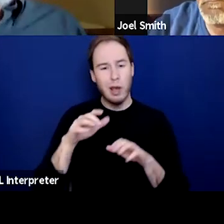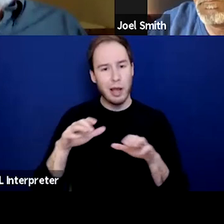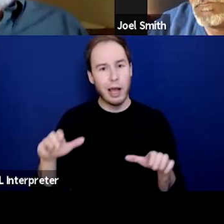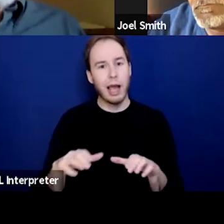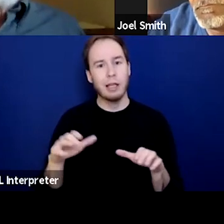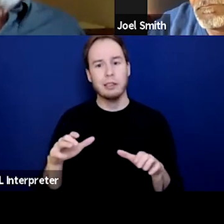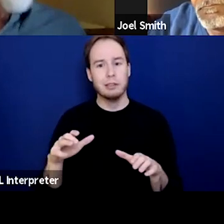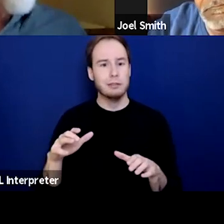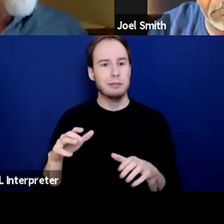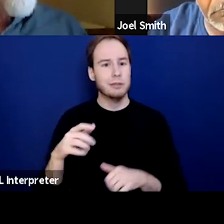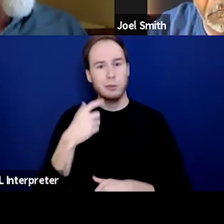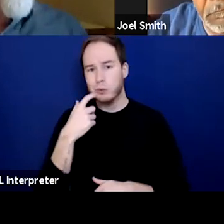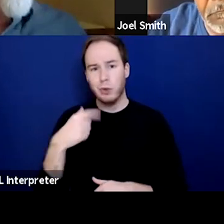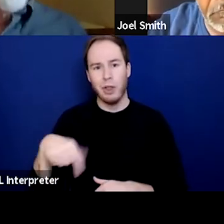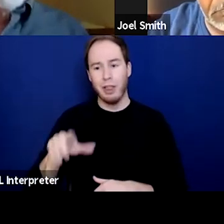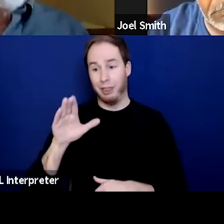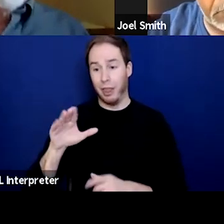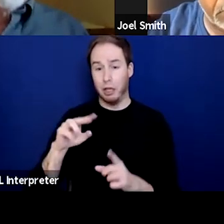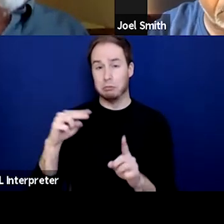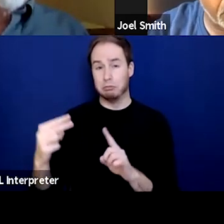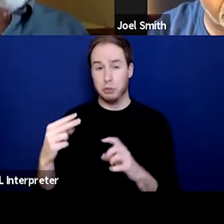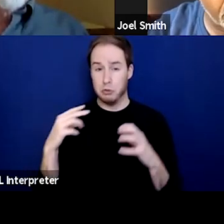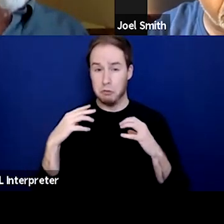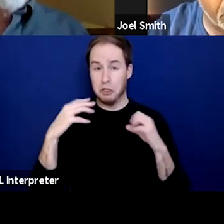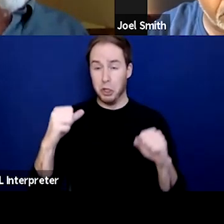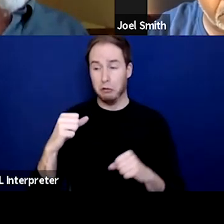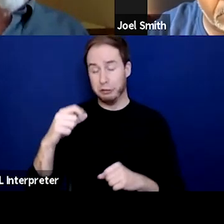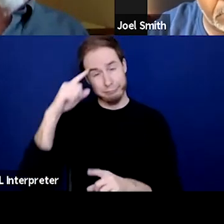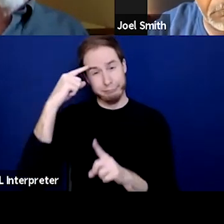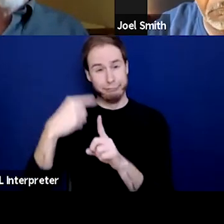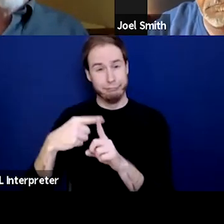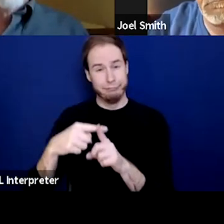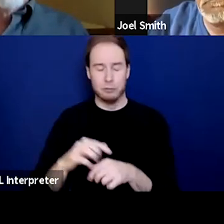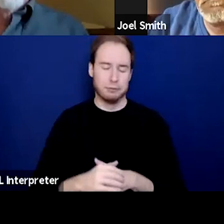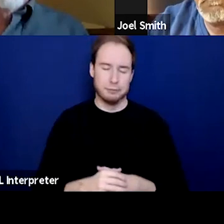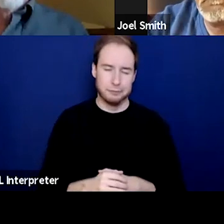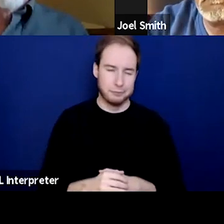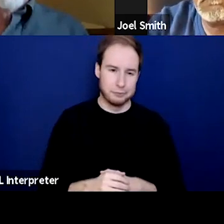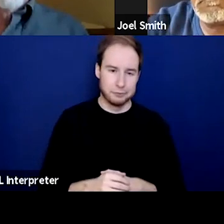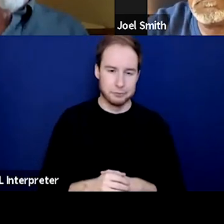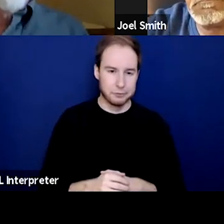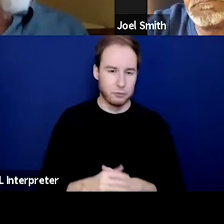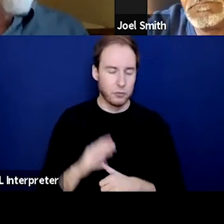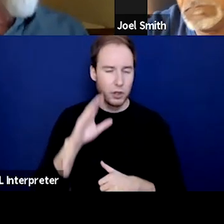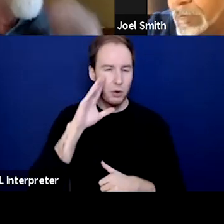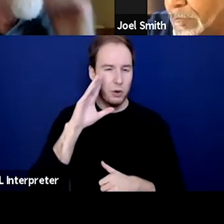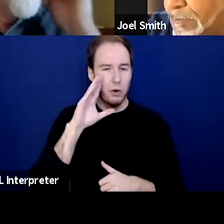they don't view recovery with the very positive light. And I think it has to do with the fact that,